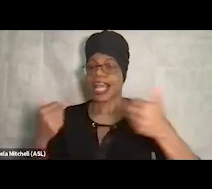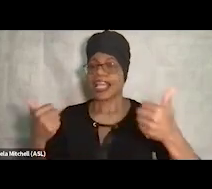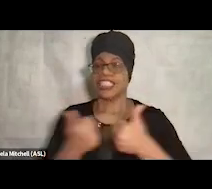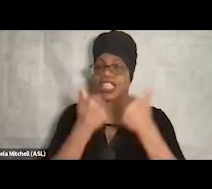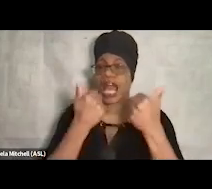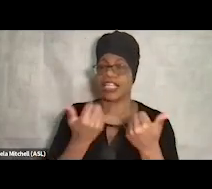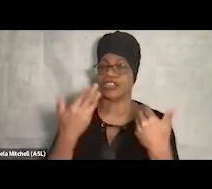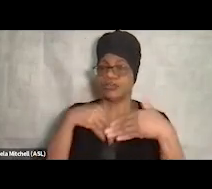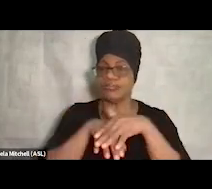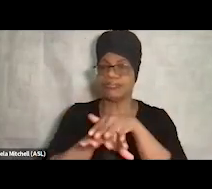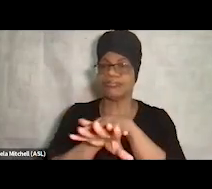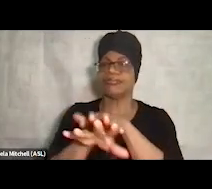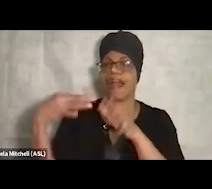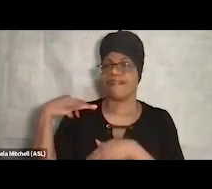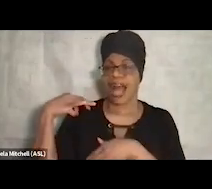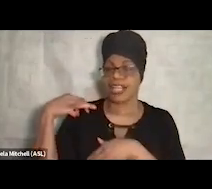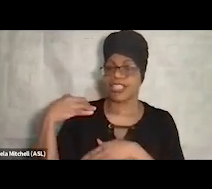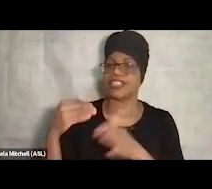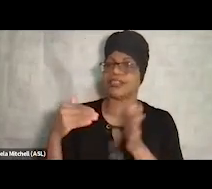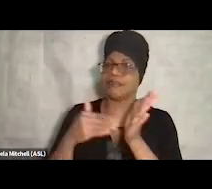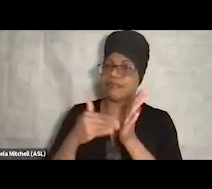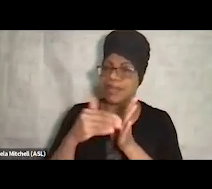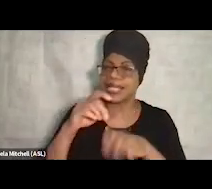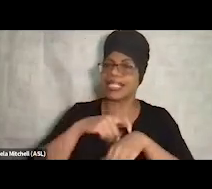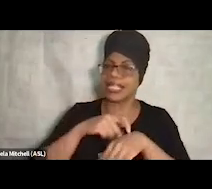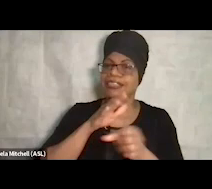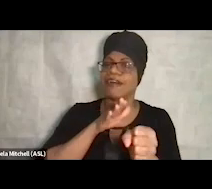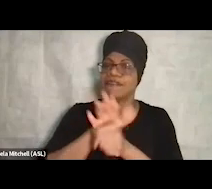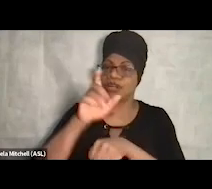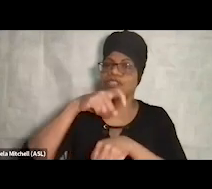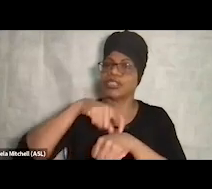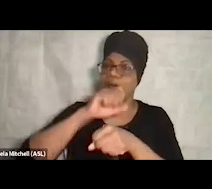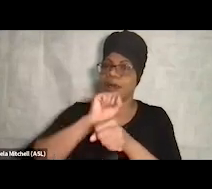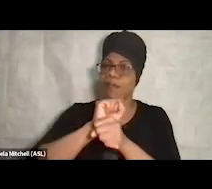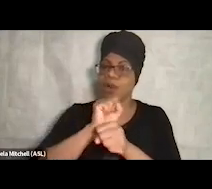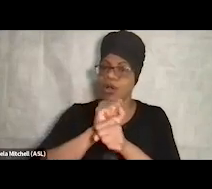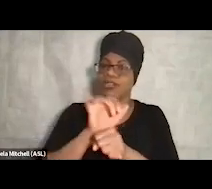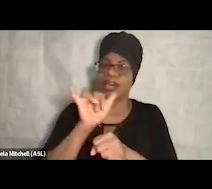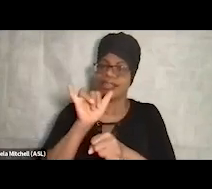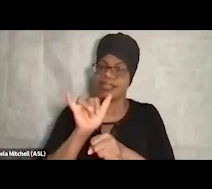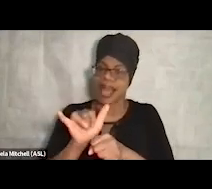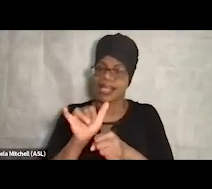Oftentimes that can be a full-time. So that's been a challenge on how to partner with volunteers